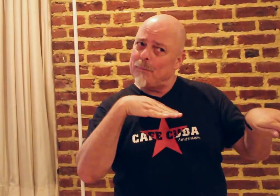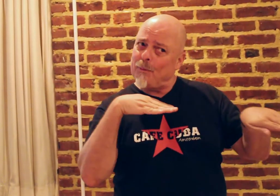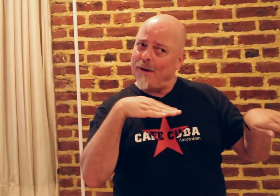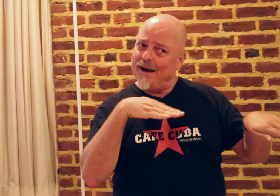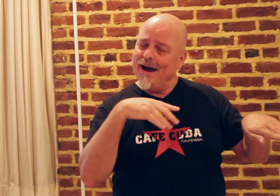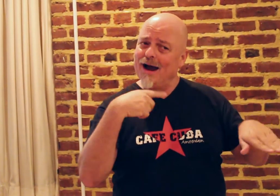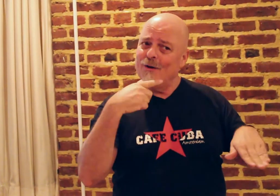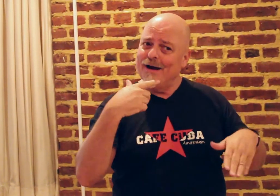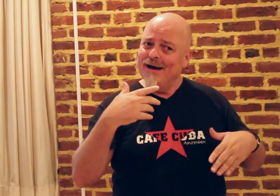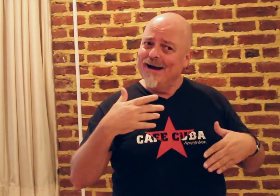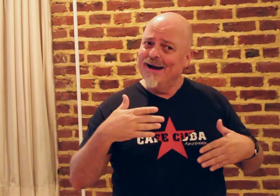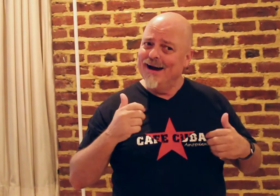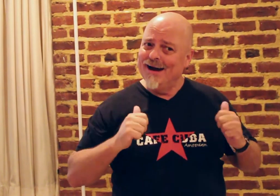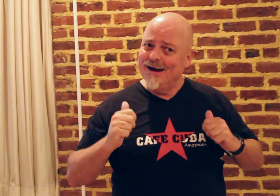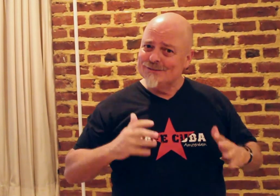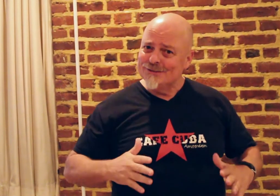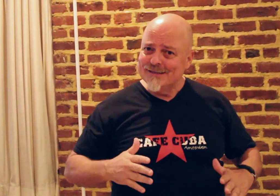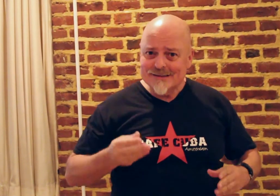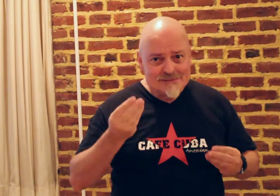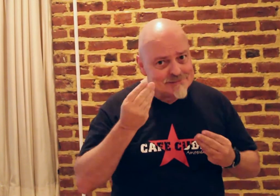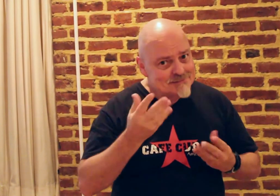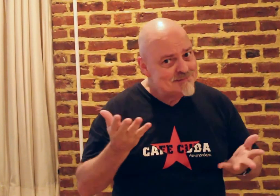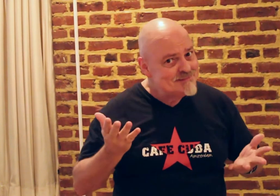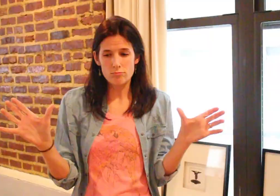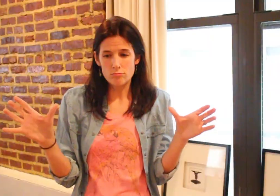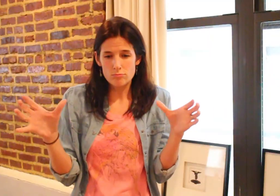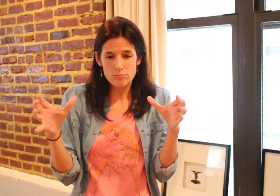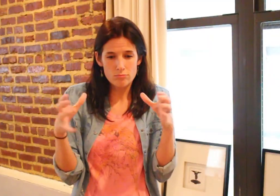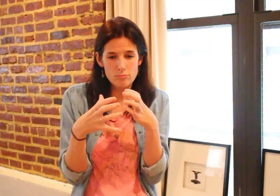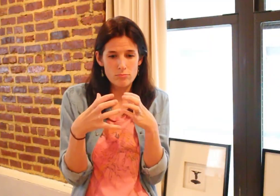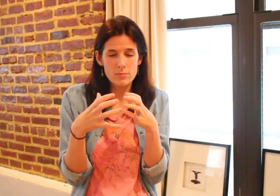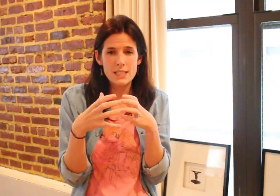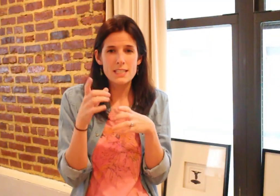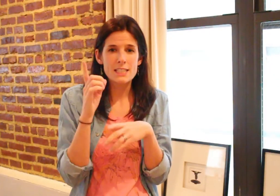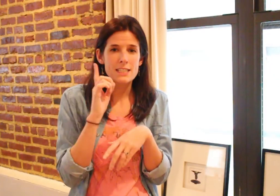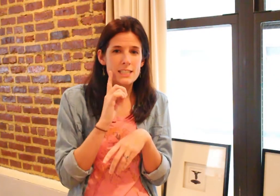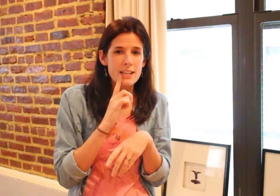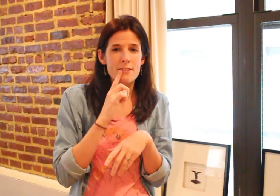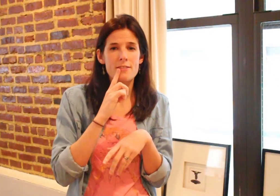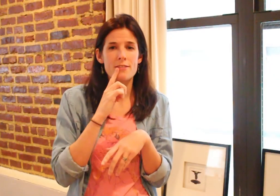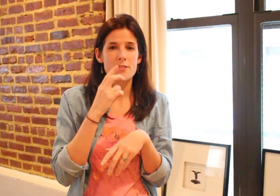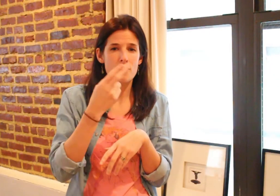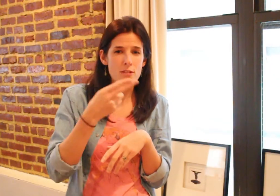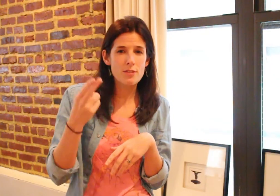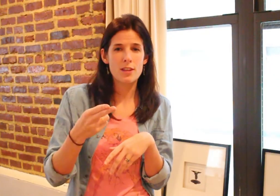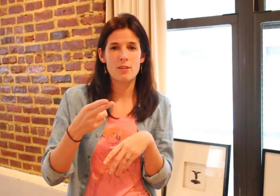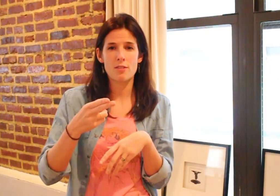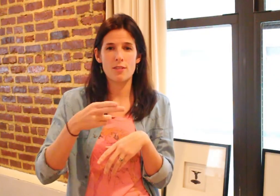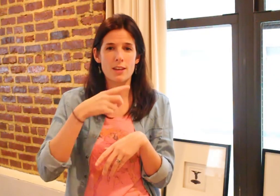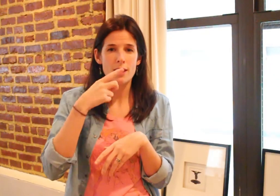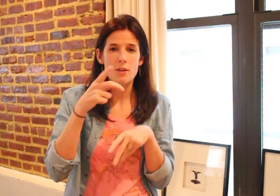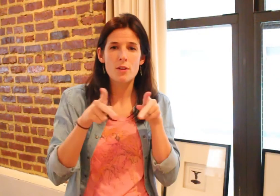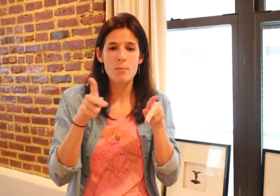We blow hearing actors away, you know that? Coming together with Deaf, HoH, and hearing people all